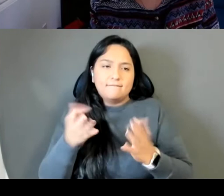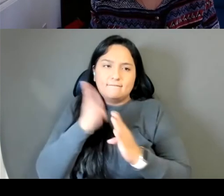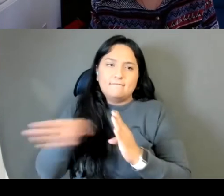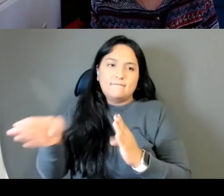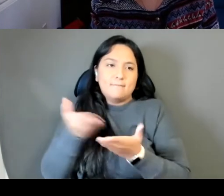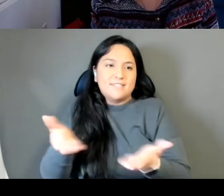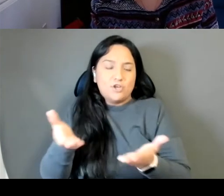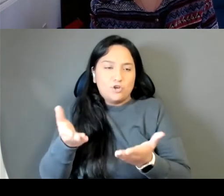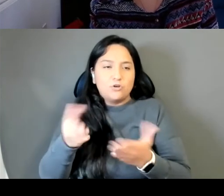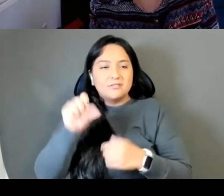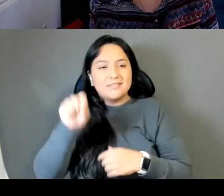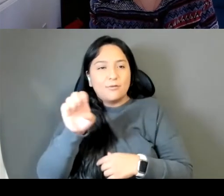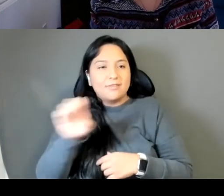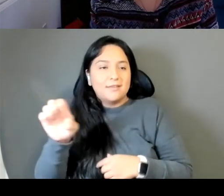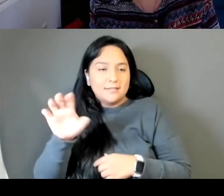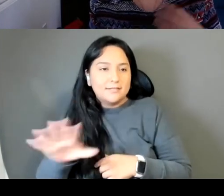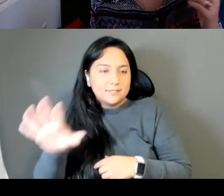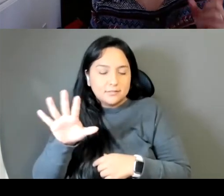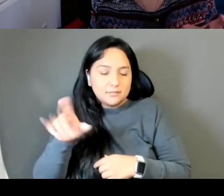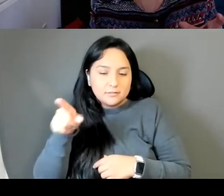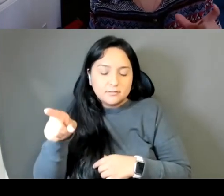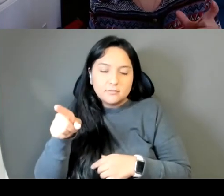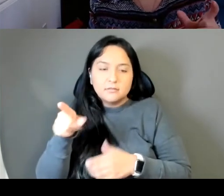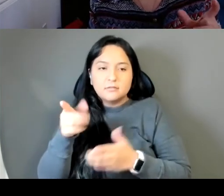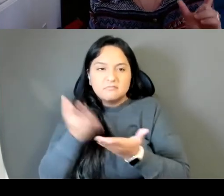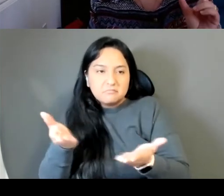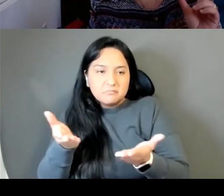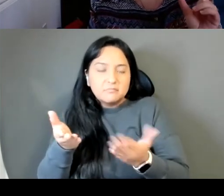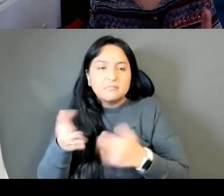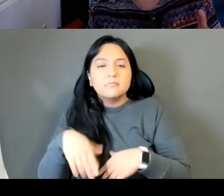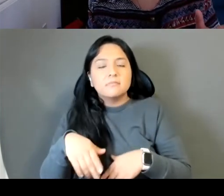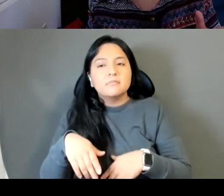And you know there's a tension there because the period I was researching is censored in